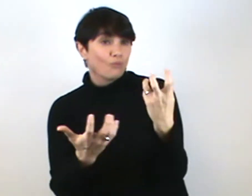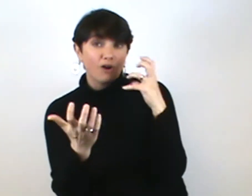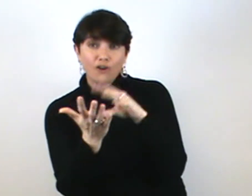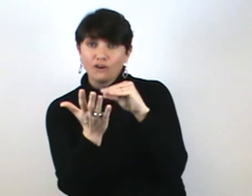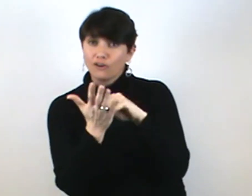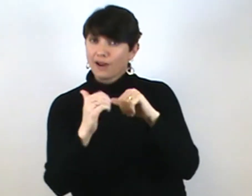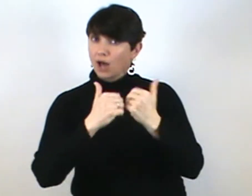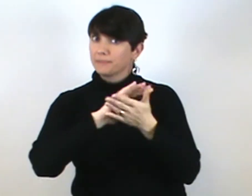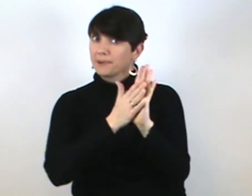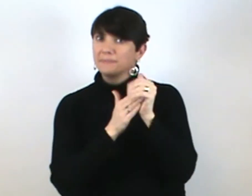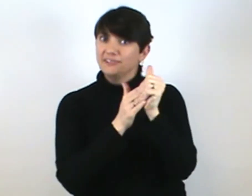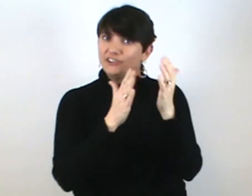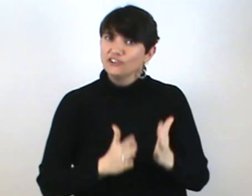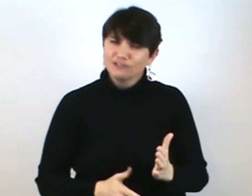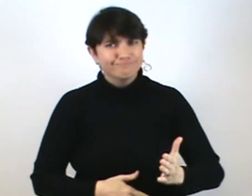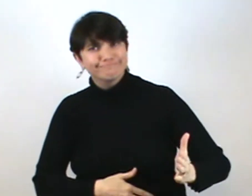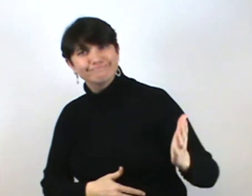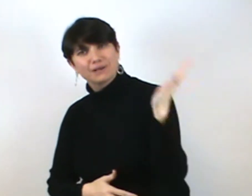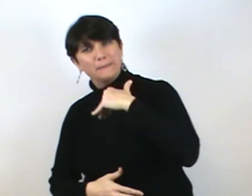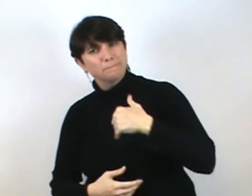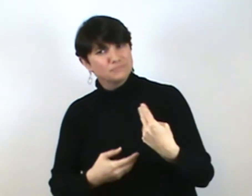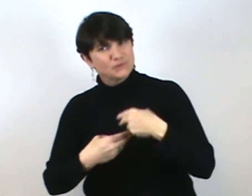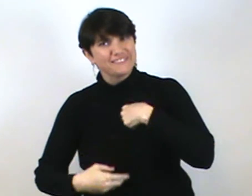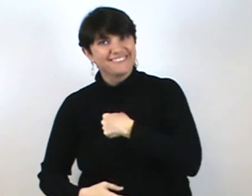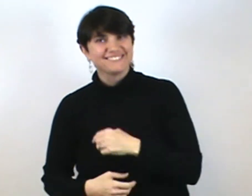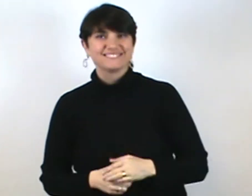You want to learn how to become a leader? Come, join us!